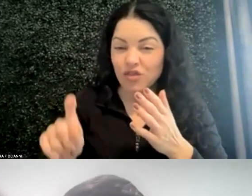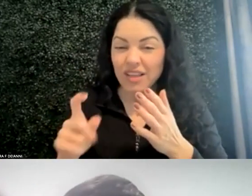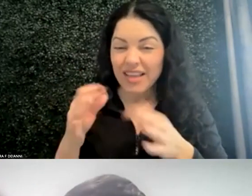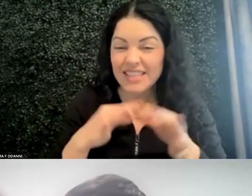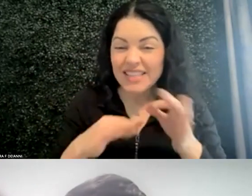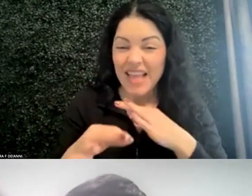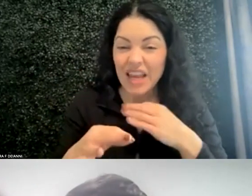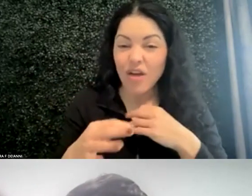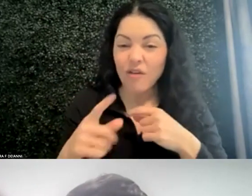"when you, I think."